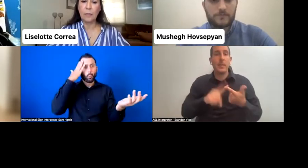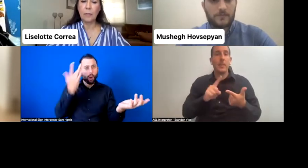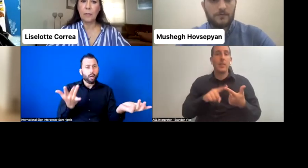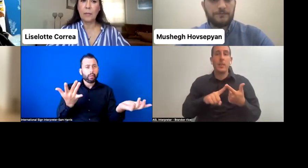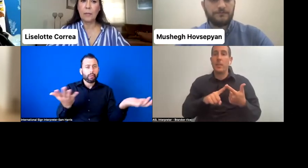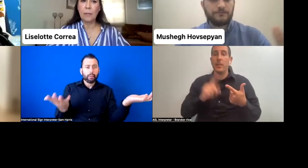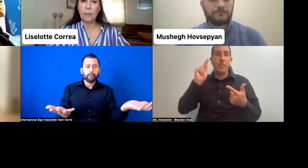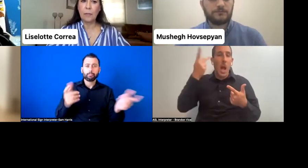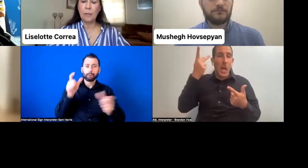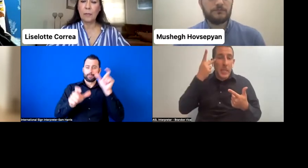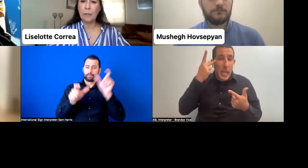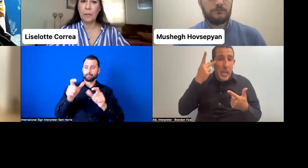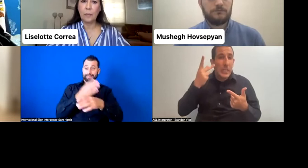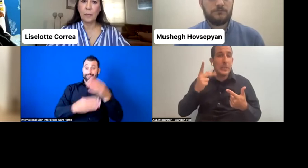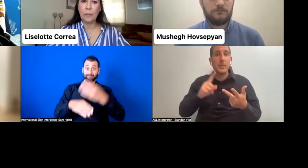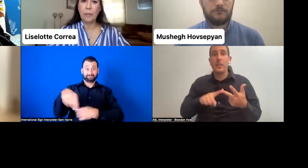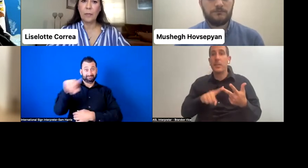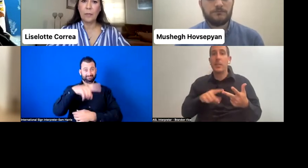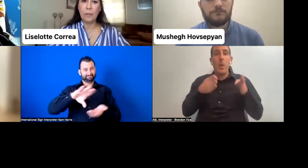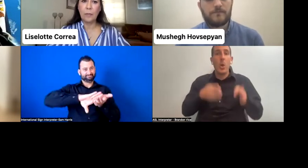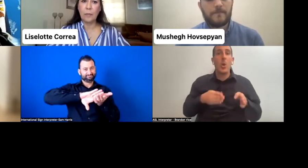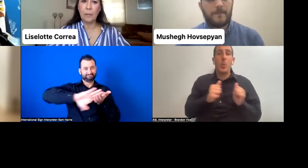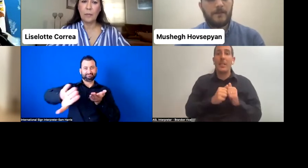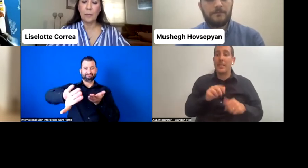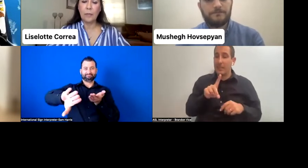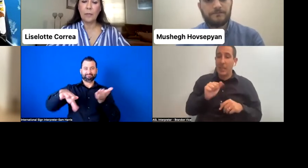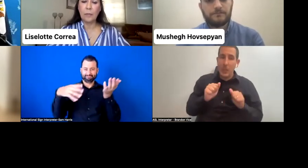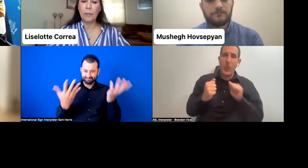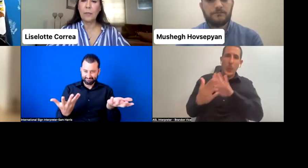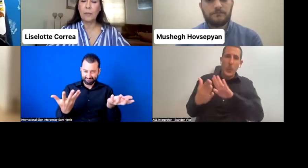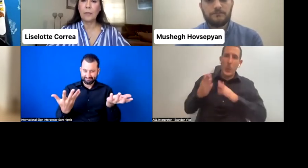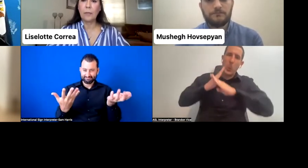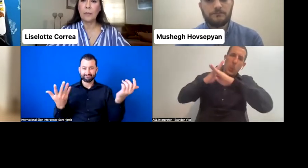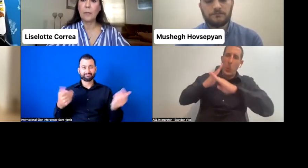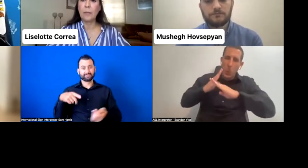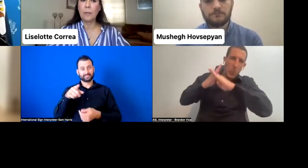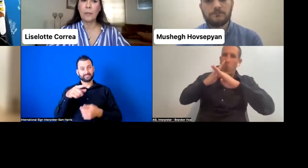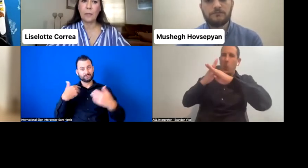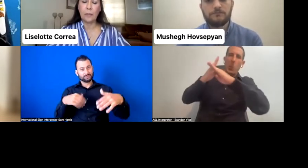It could be because persons with disabilities are facing many layers of barrier to accessing the system they're in.